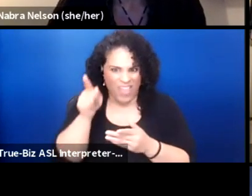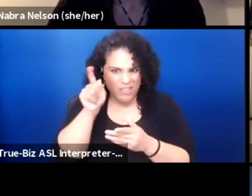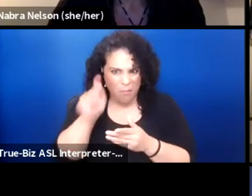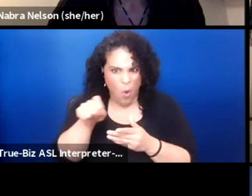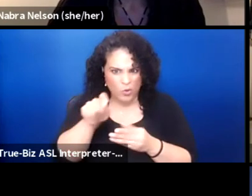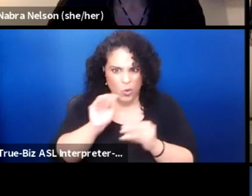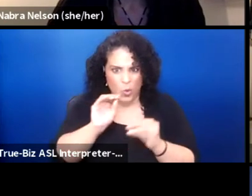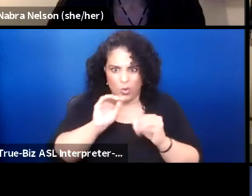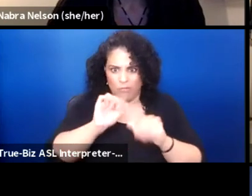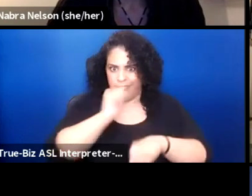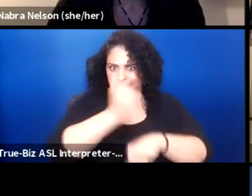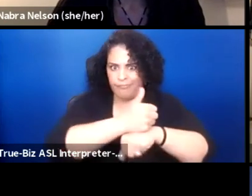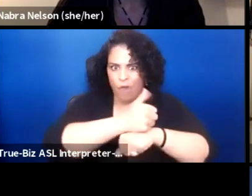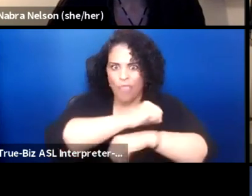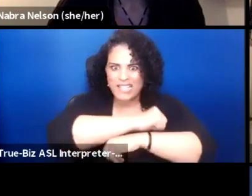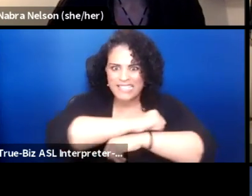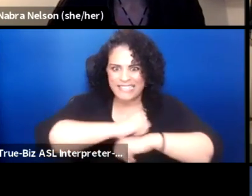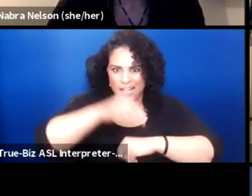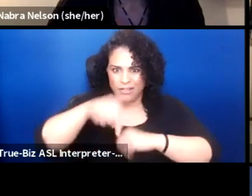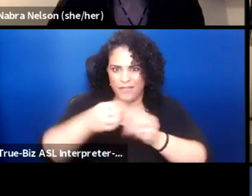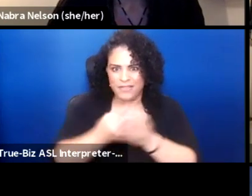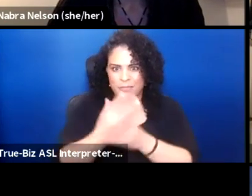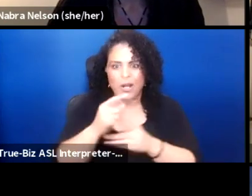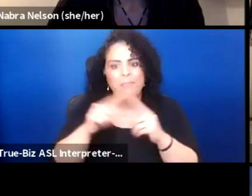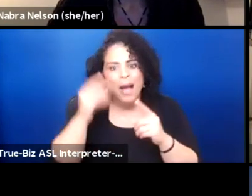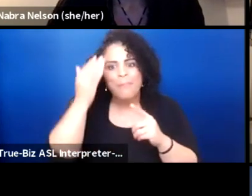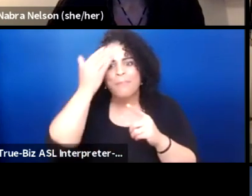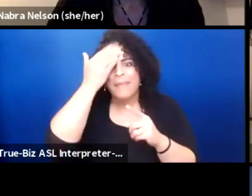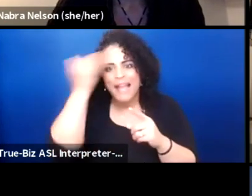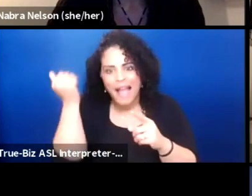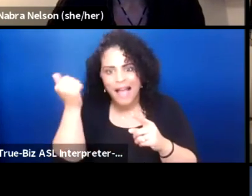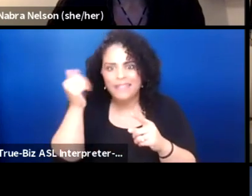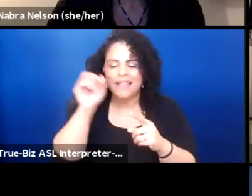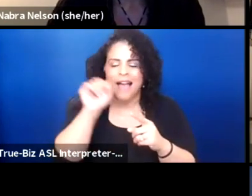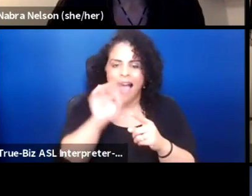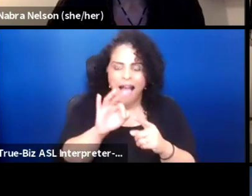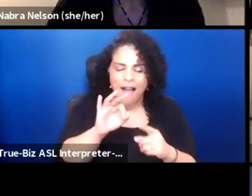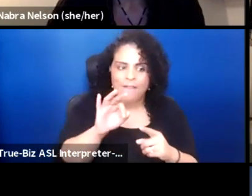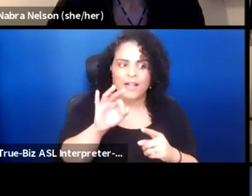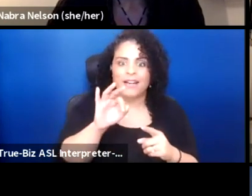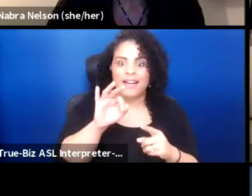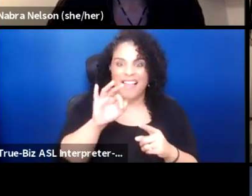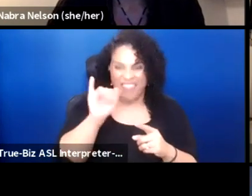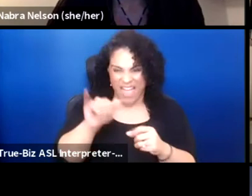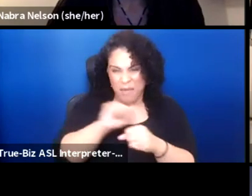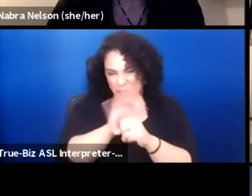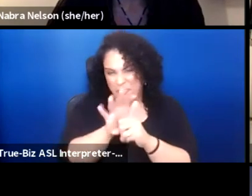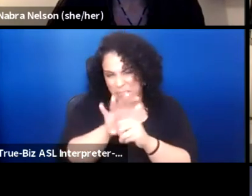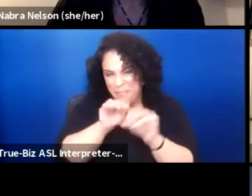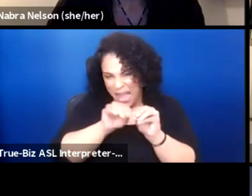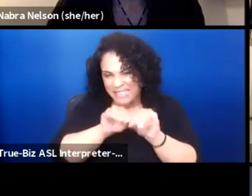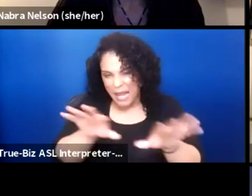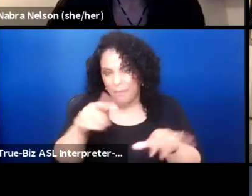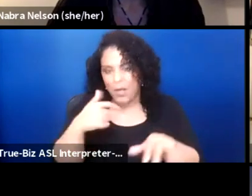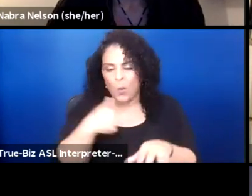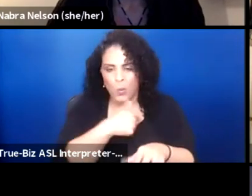But because of the pandemic, we have adapted it as a podcast or an audio drama